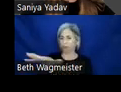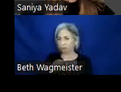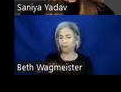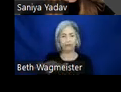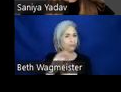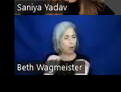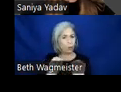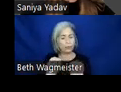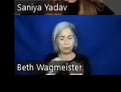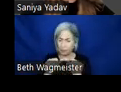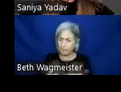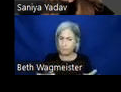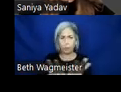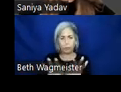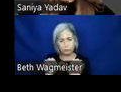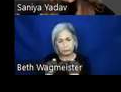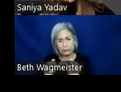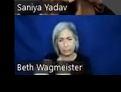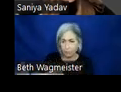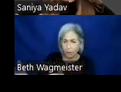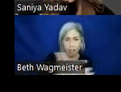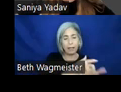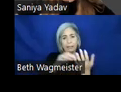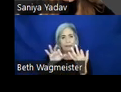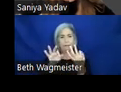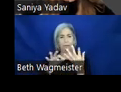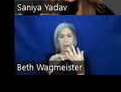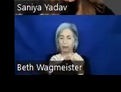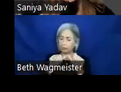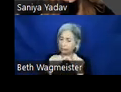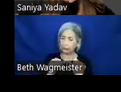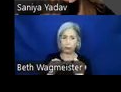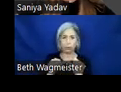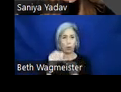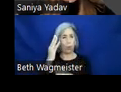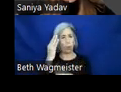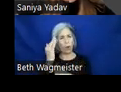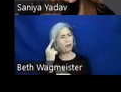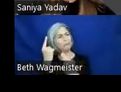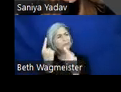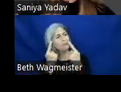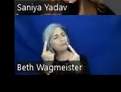keep collecting feedback and keep reiterating. Why should we consider what we call inclusive